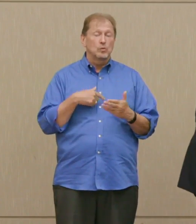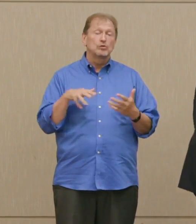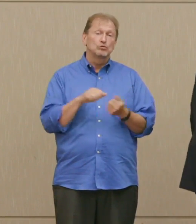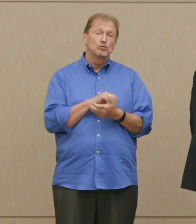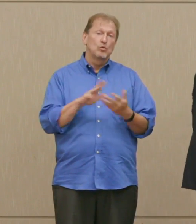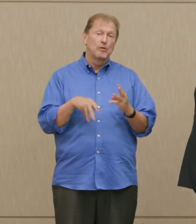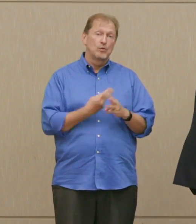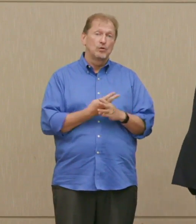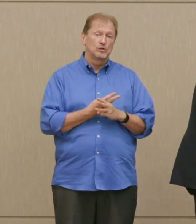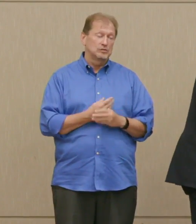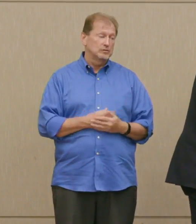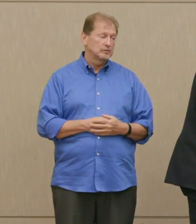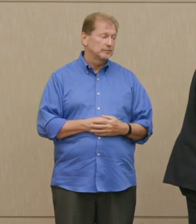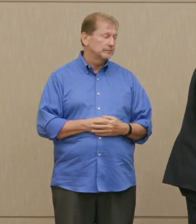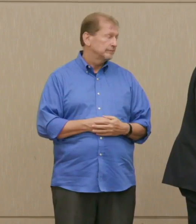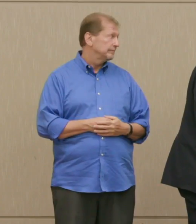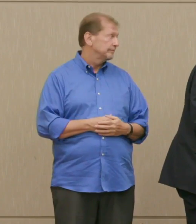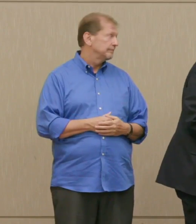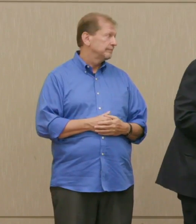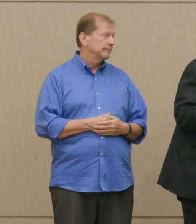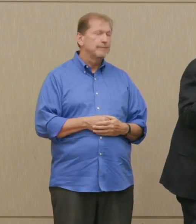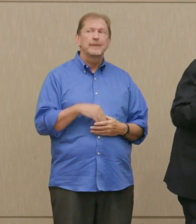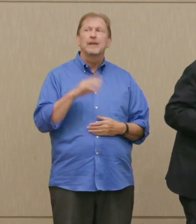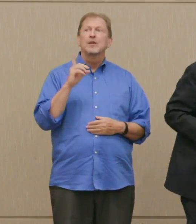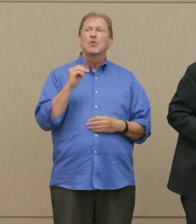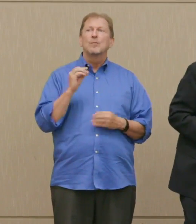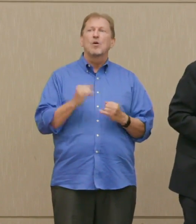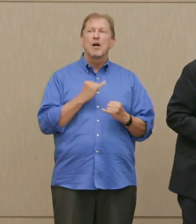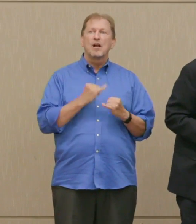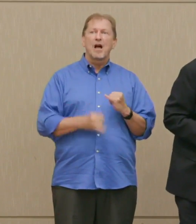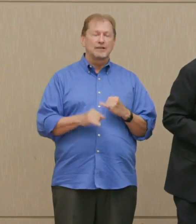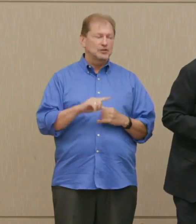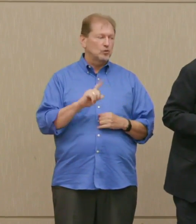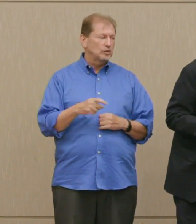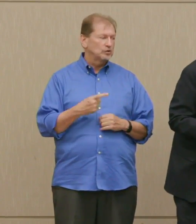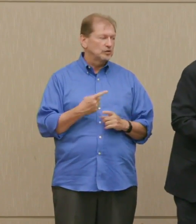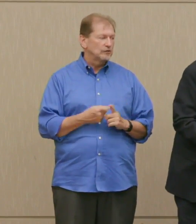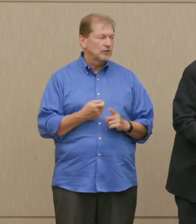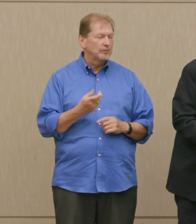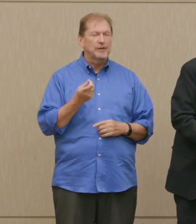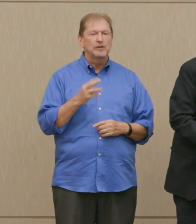Dr. Poser: I have, there's one more question, which is from Dr. Alexander.